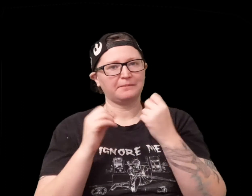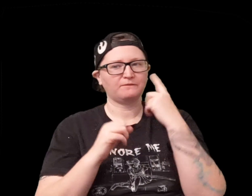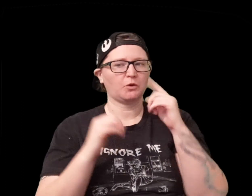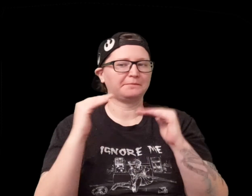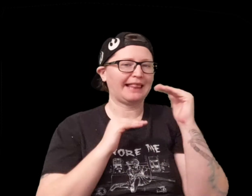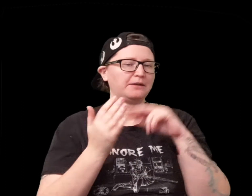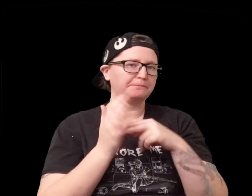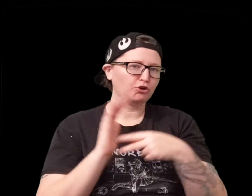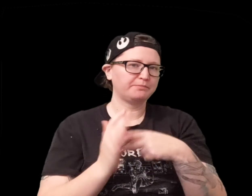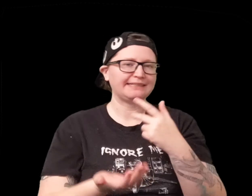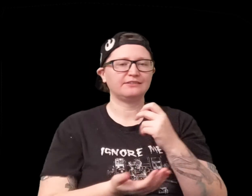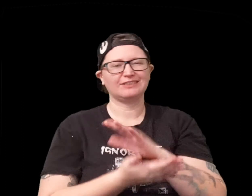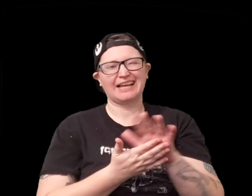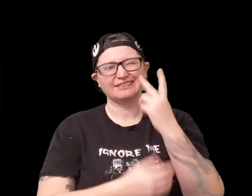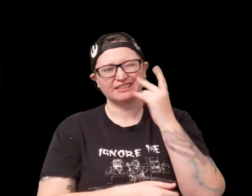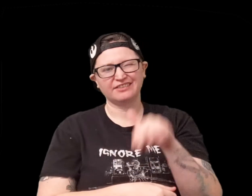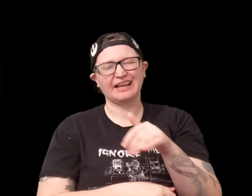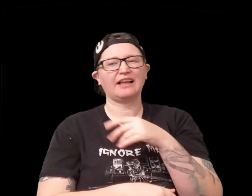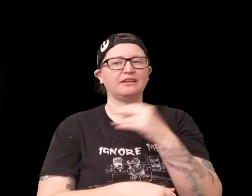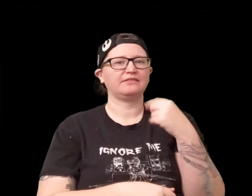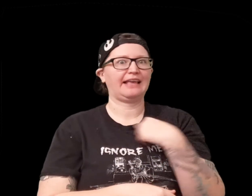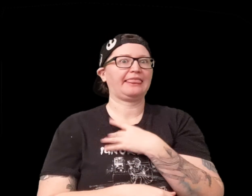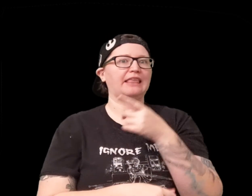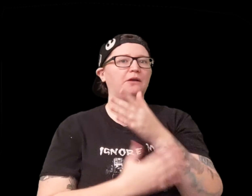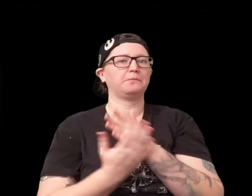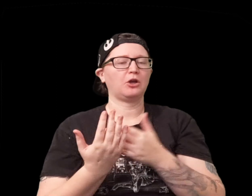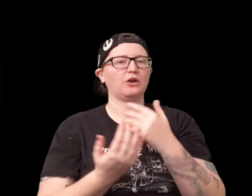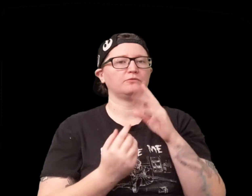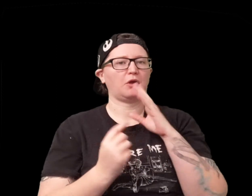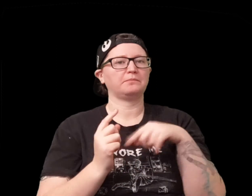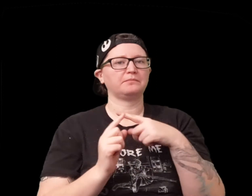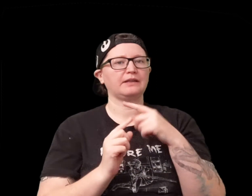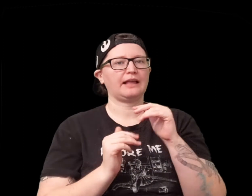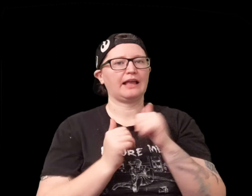um just kind of being more creative for balance purposes so good to see I like the part where